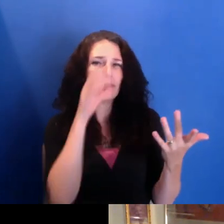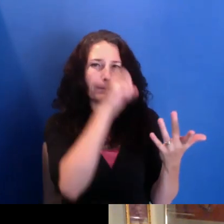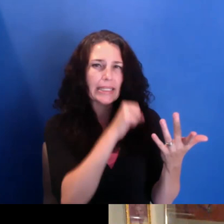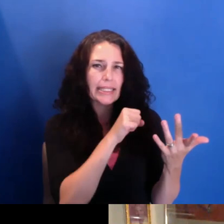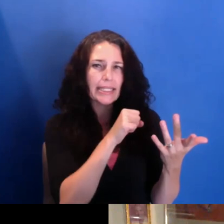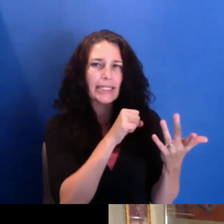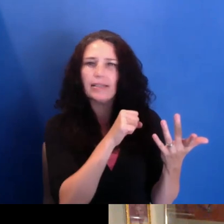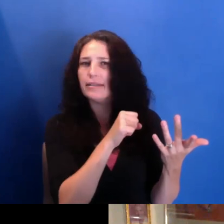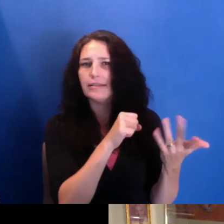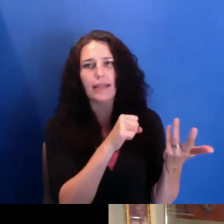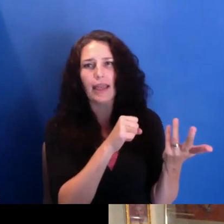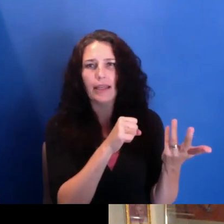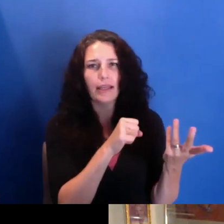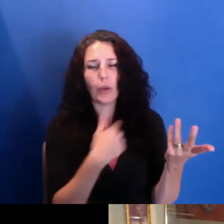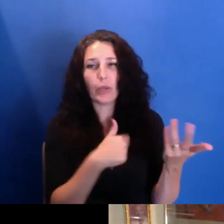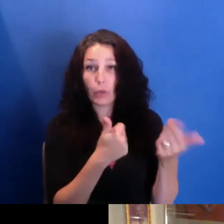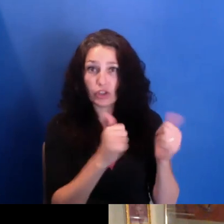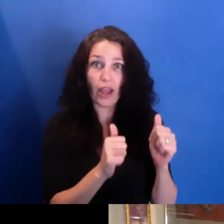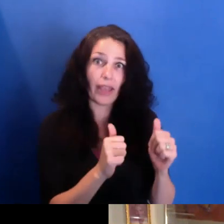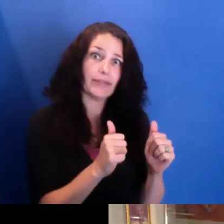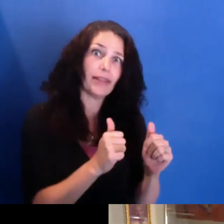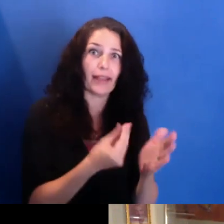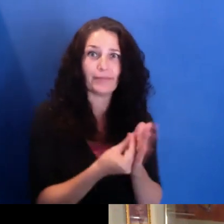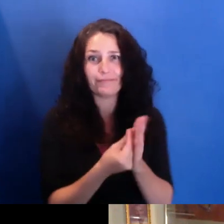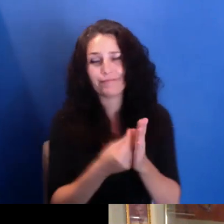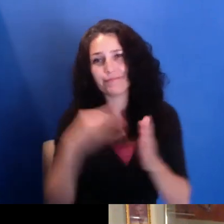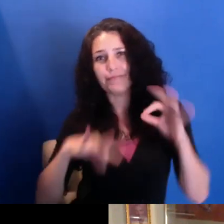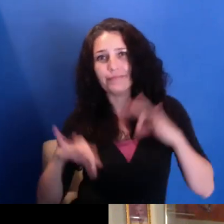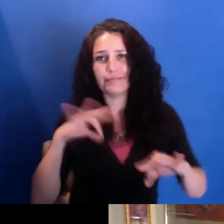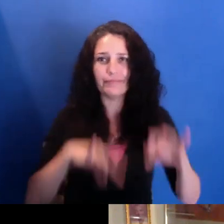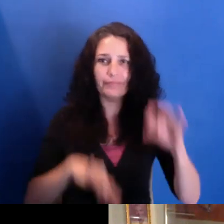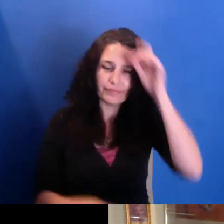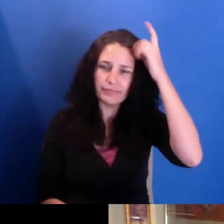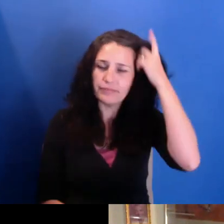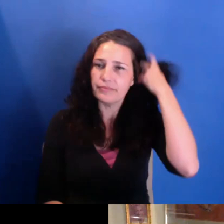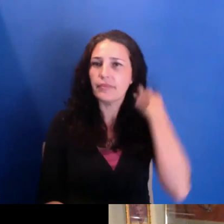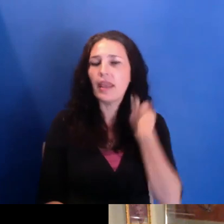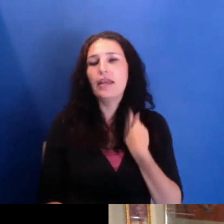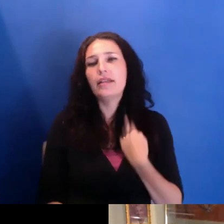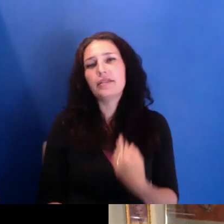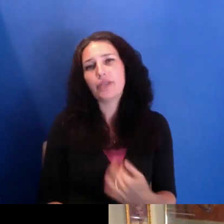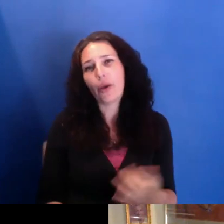where we were trying to make a living. So right now, we're also wanting to help each other.